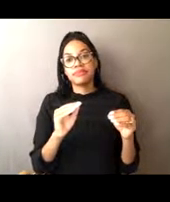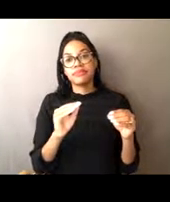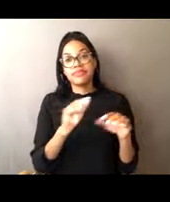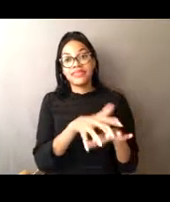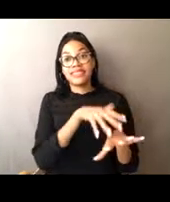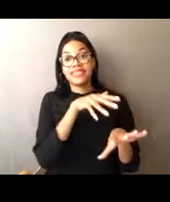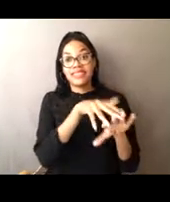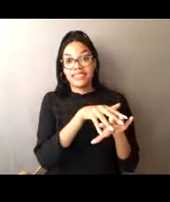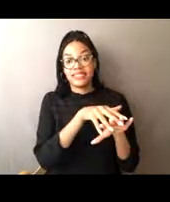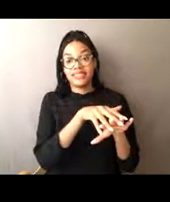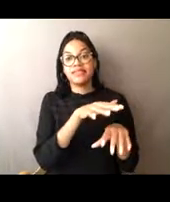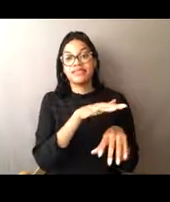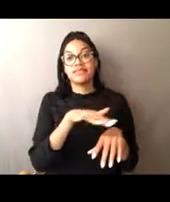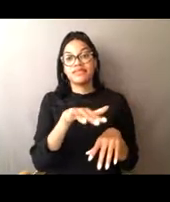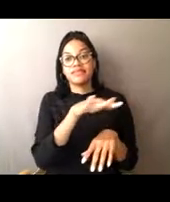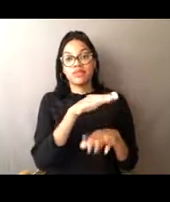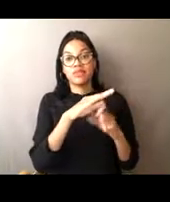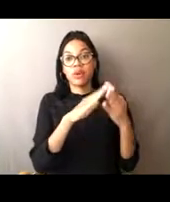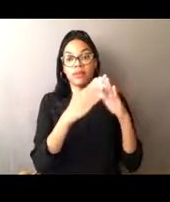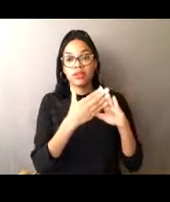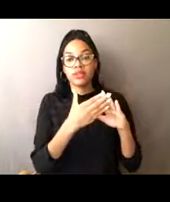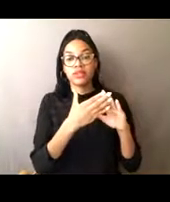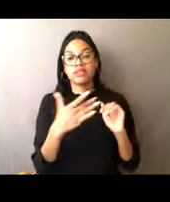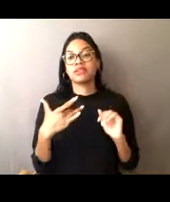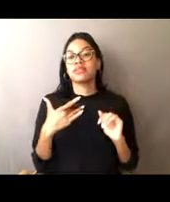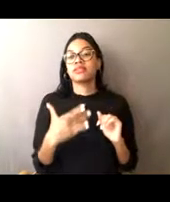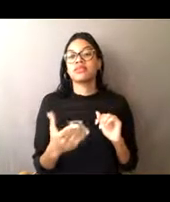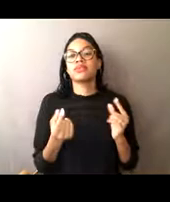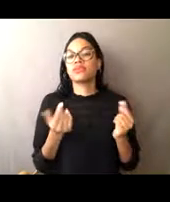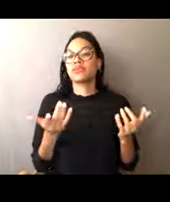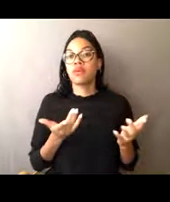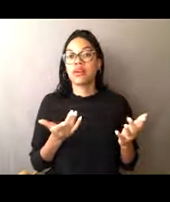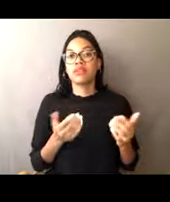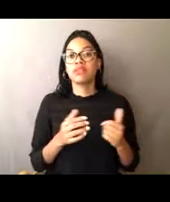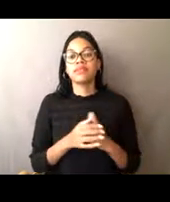are traditionally harvested subsistence marine mammals,